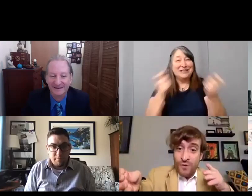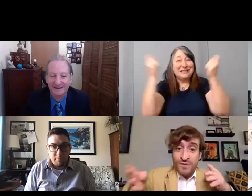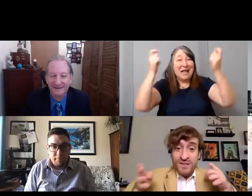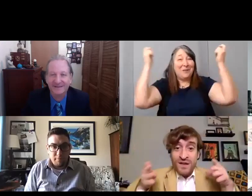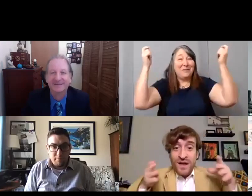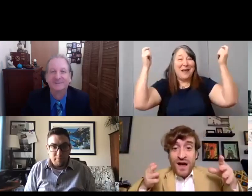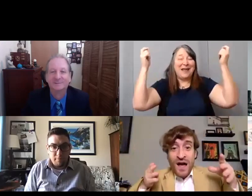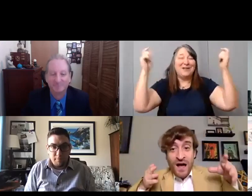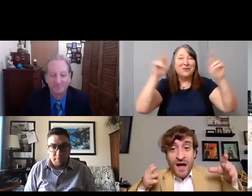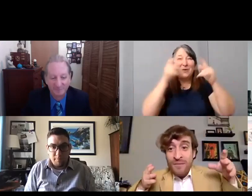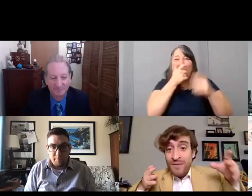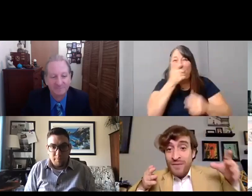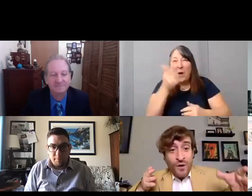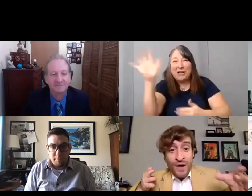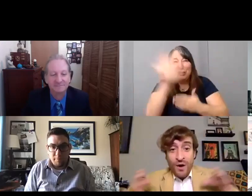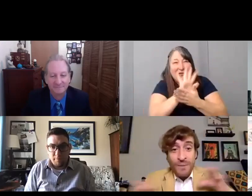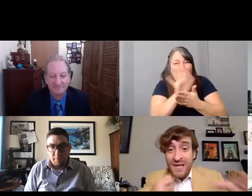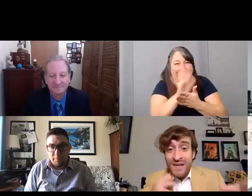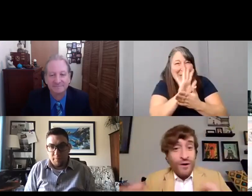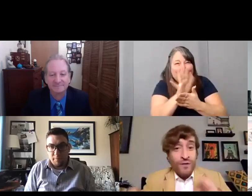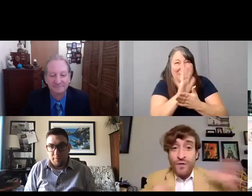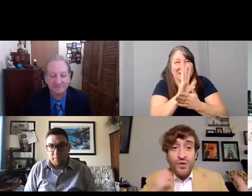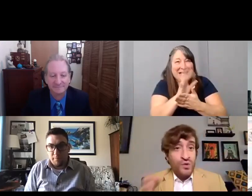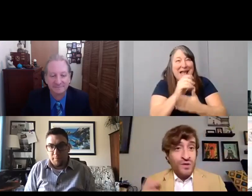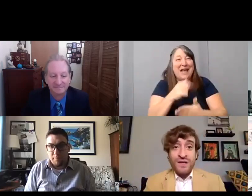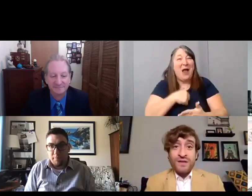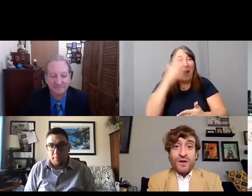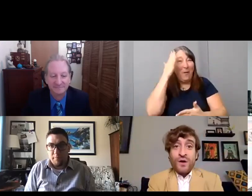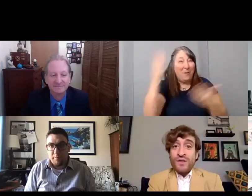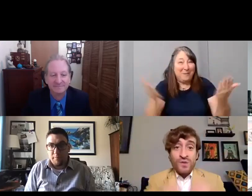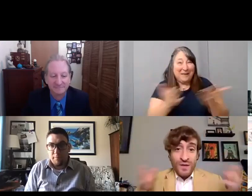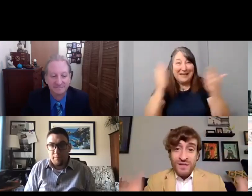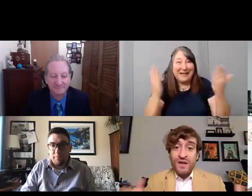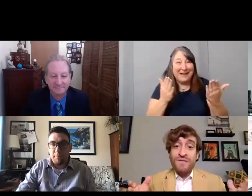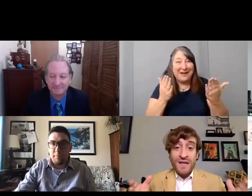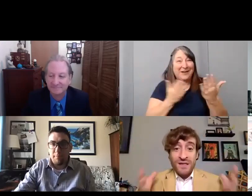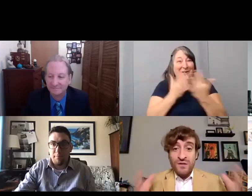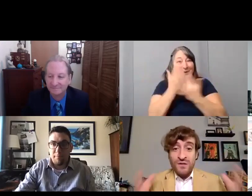You know, and all be here virtually you know, this would be a tough thing to do.